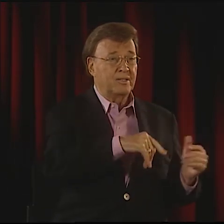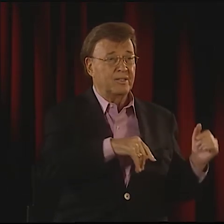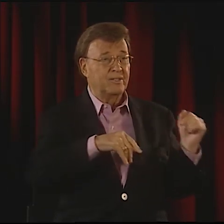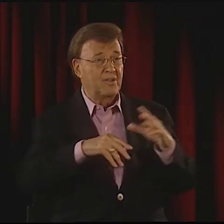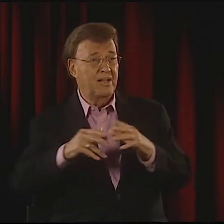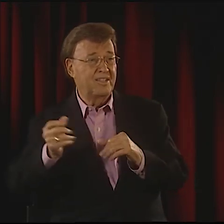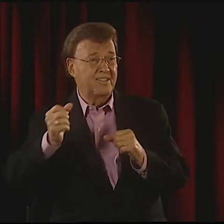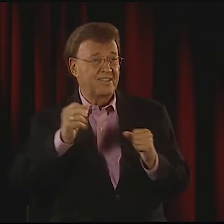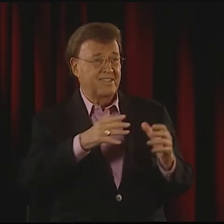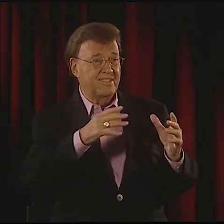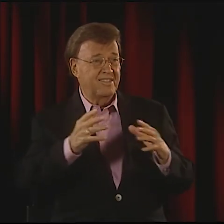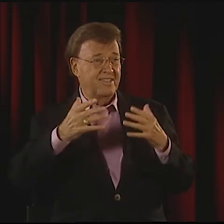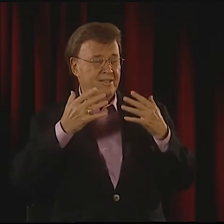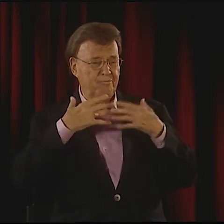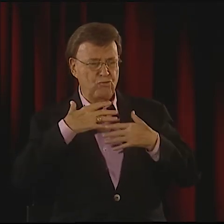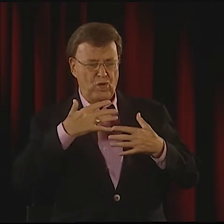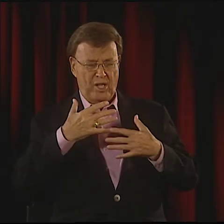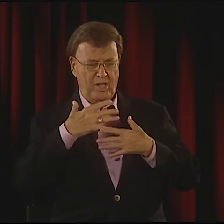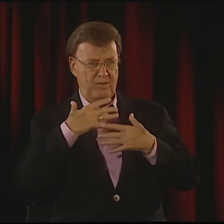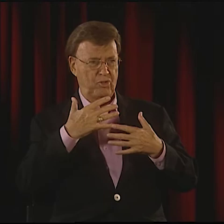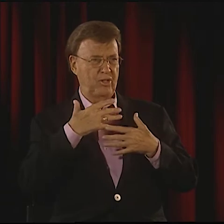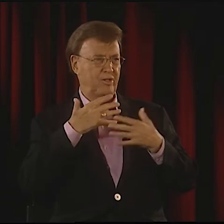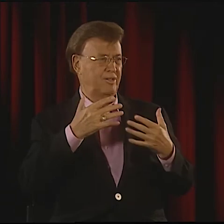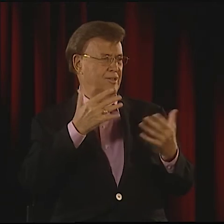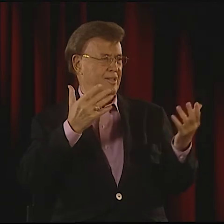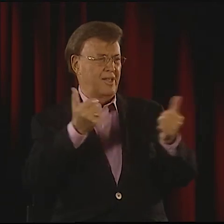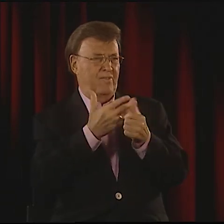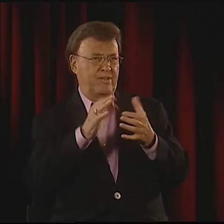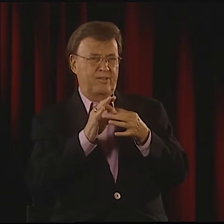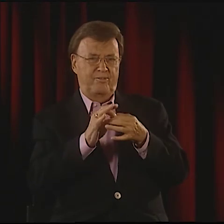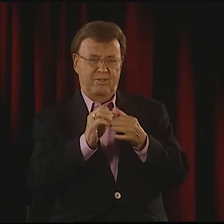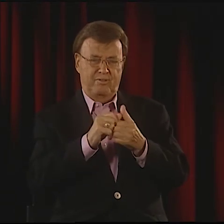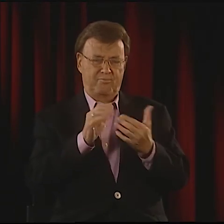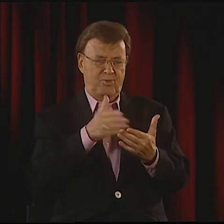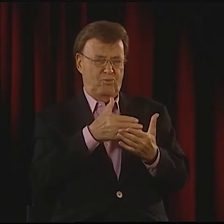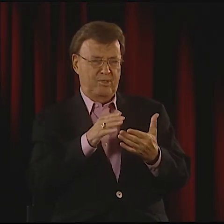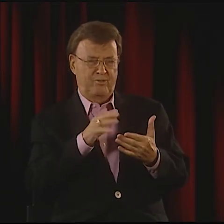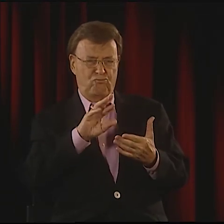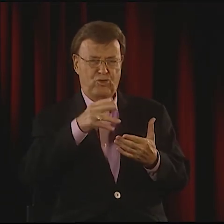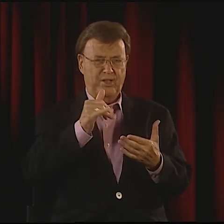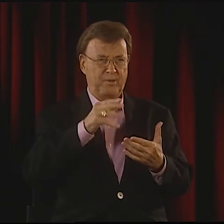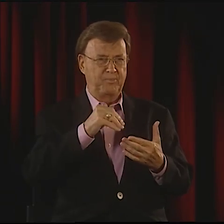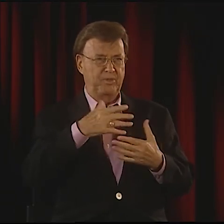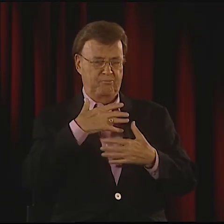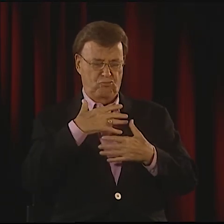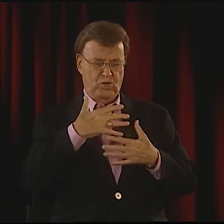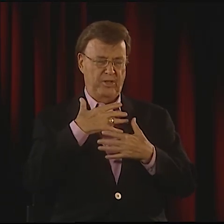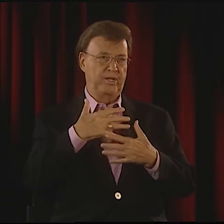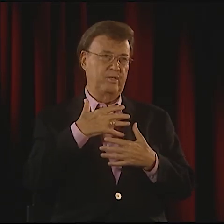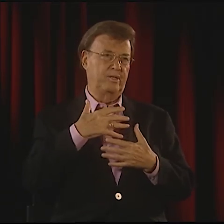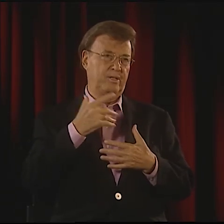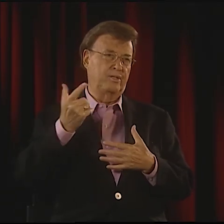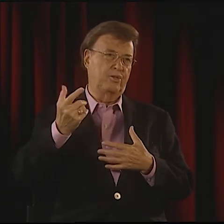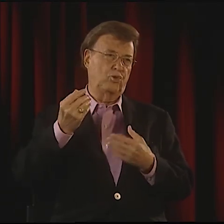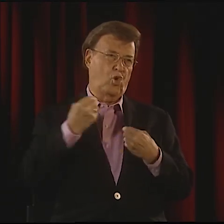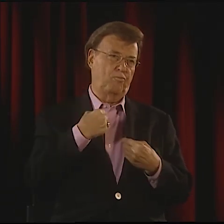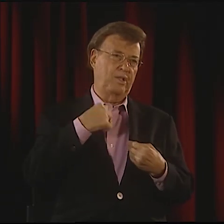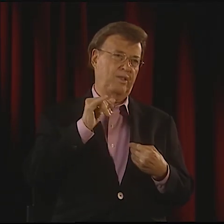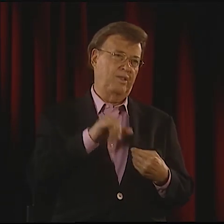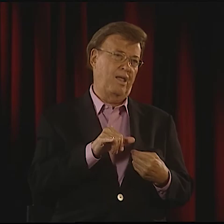I THINK ABOUT MY BREATHING, ALSO, OR READING OR IMPROVISATION.